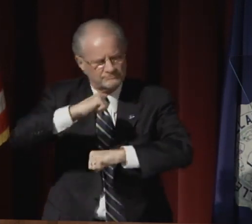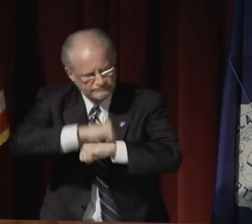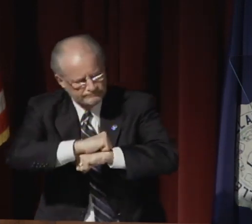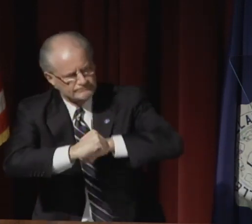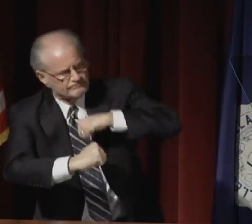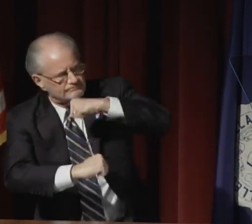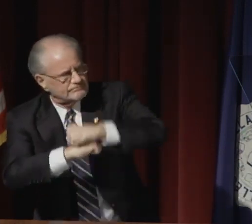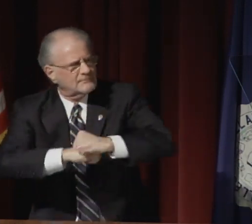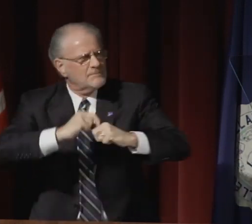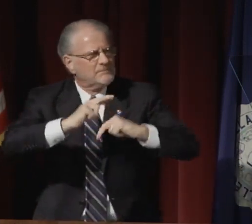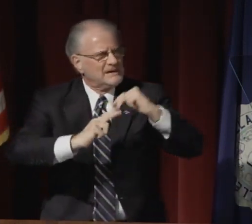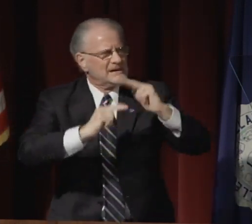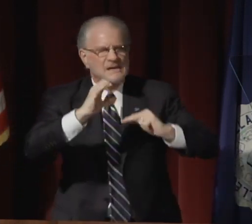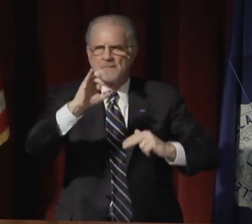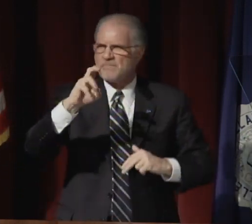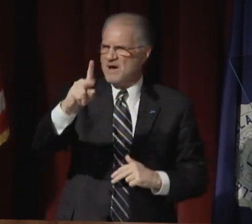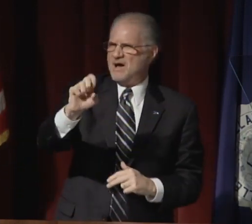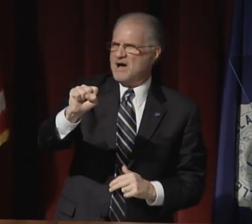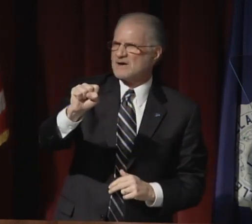As I consider our future